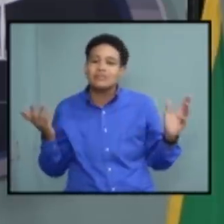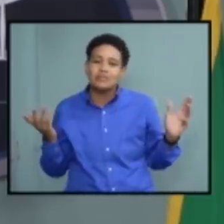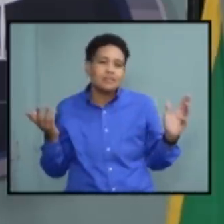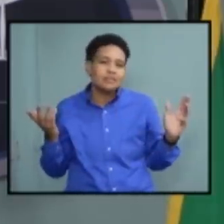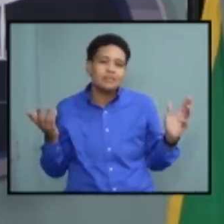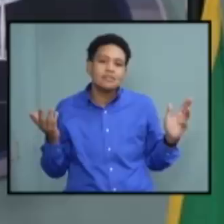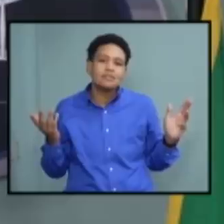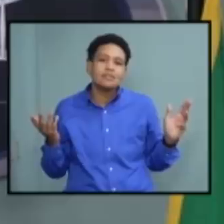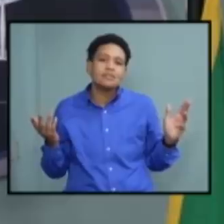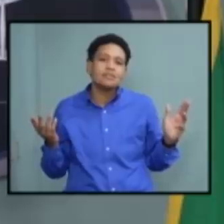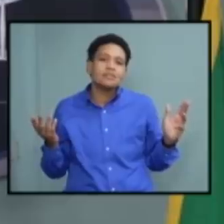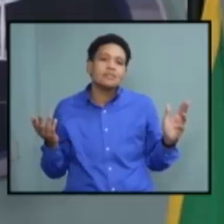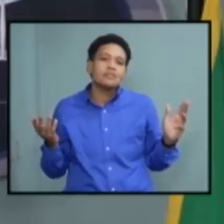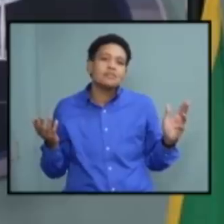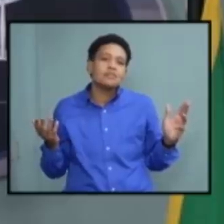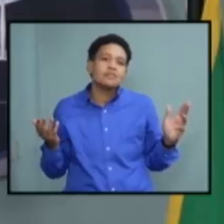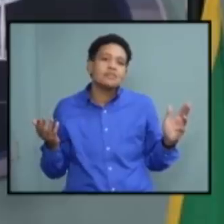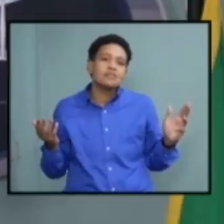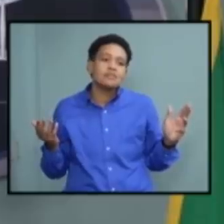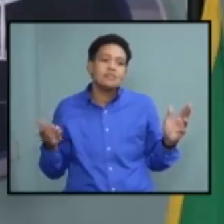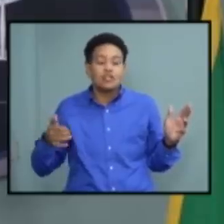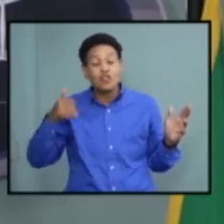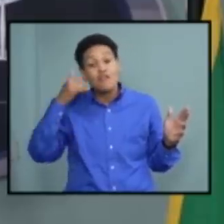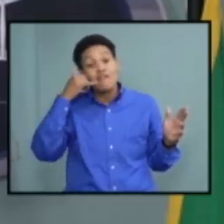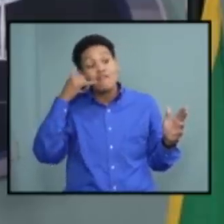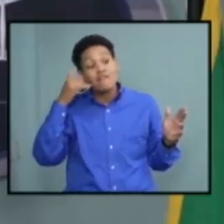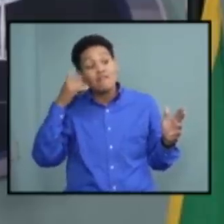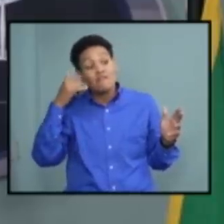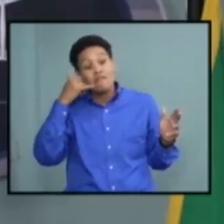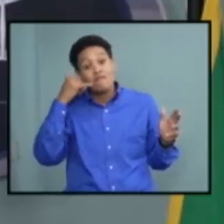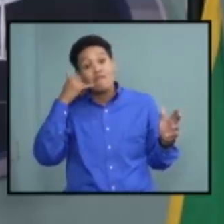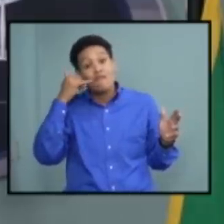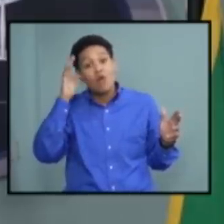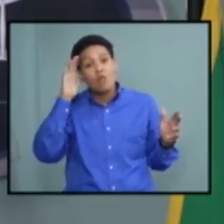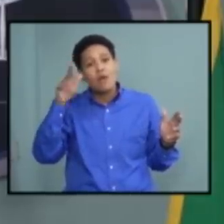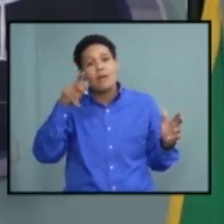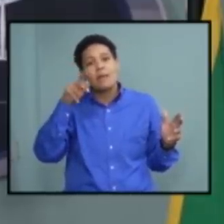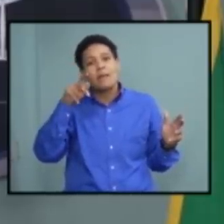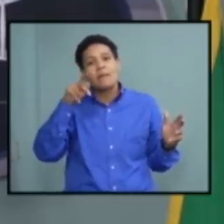phone will the term that they use will be pinged that means a signal will be